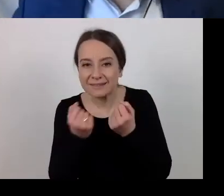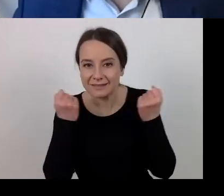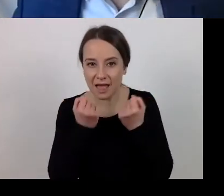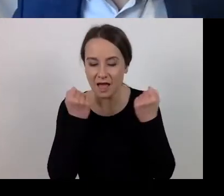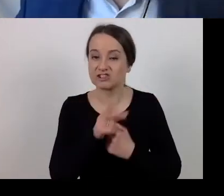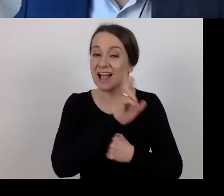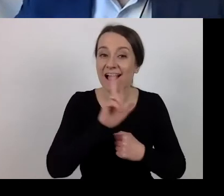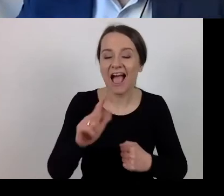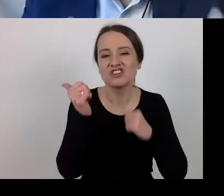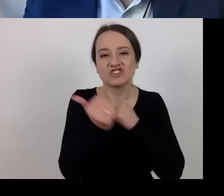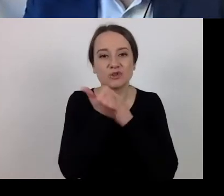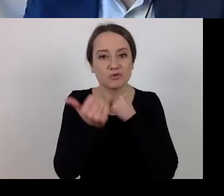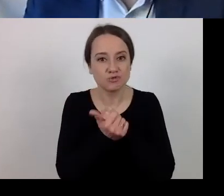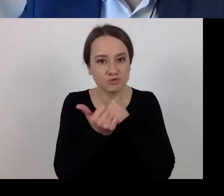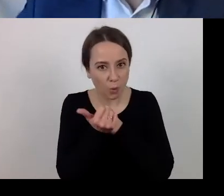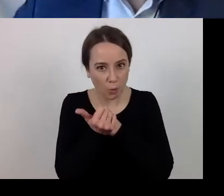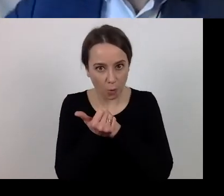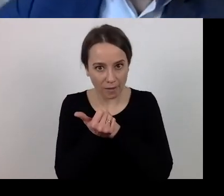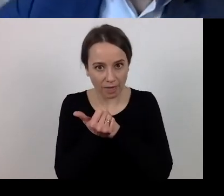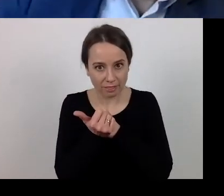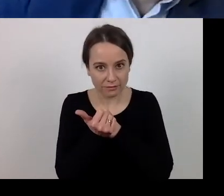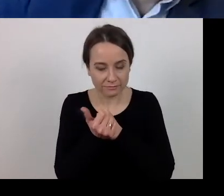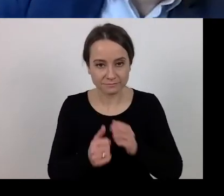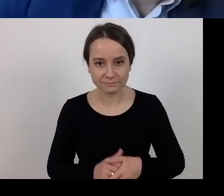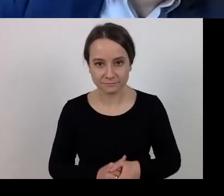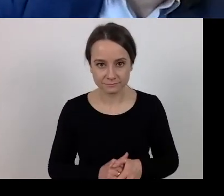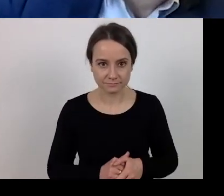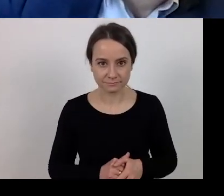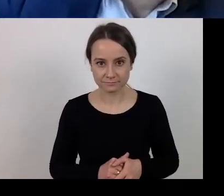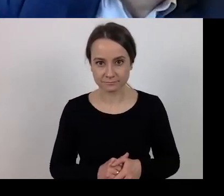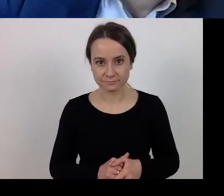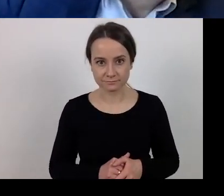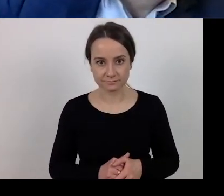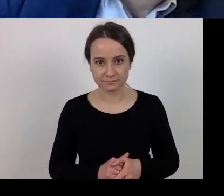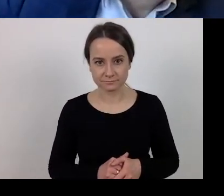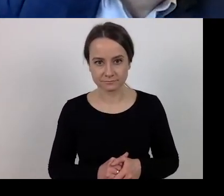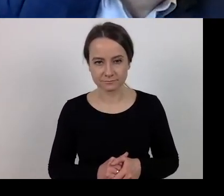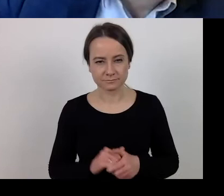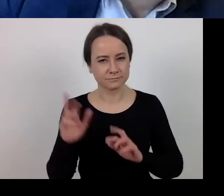drafted to request extensions of deadlines